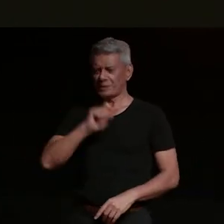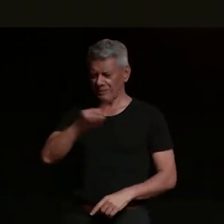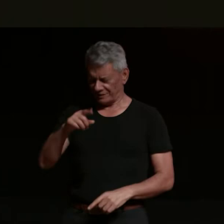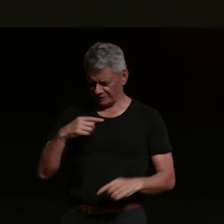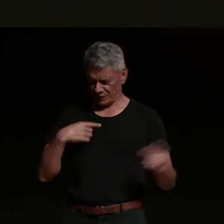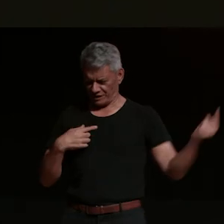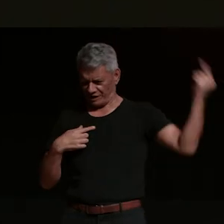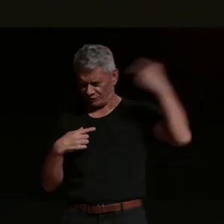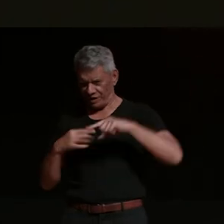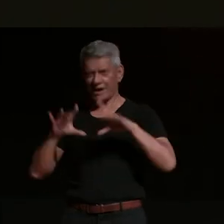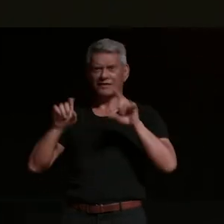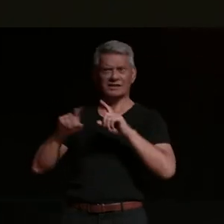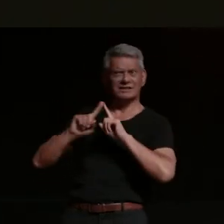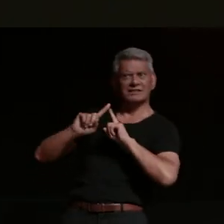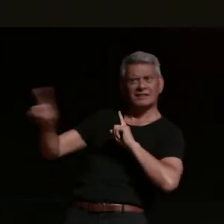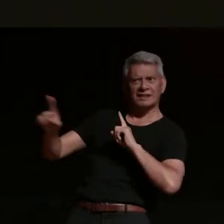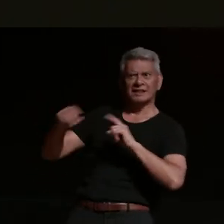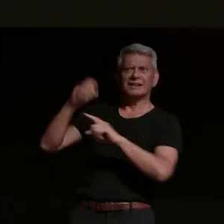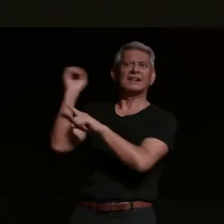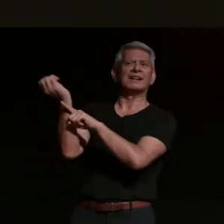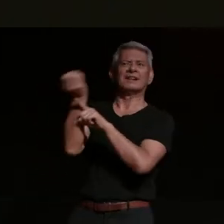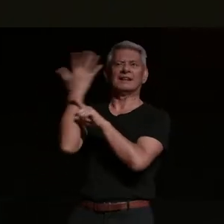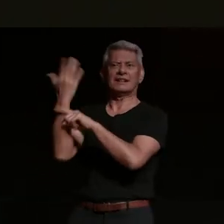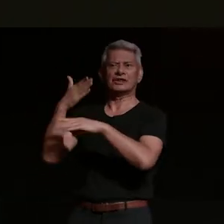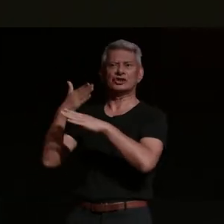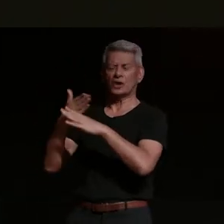i'd arrived here and i went to the sky god forbid you know he's come off his motorbike he's pretty